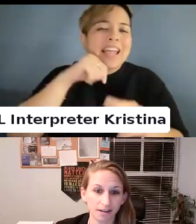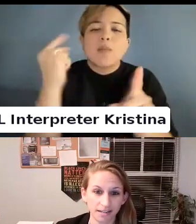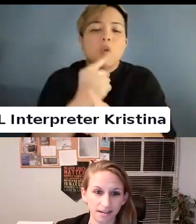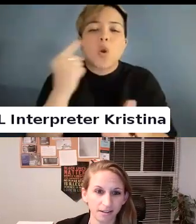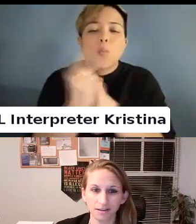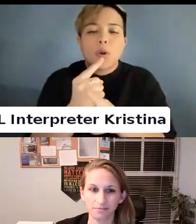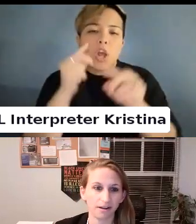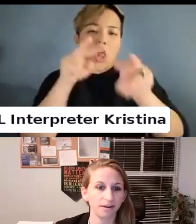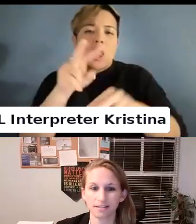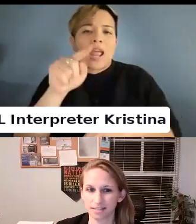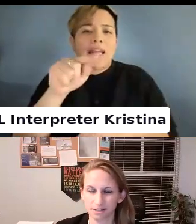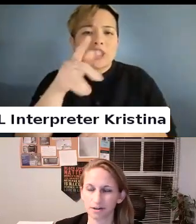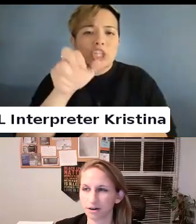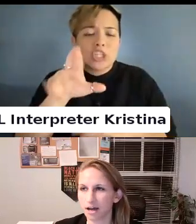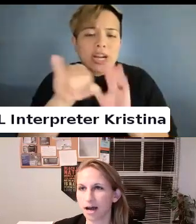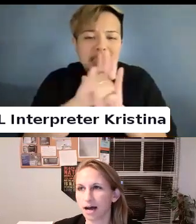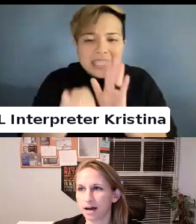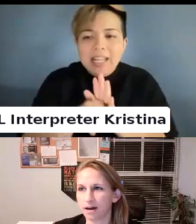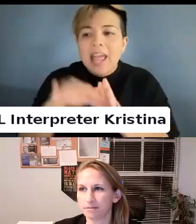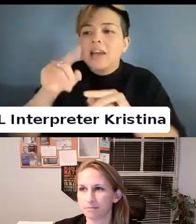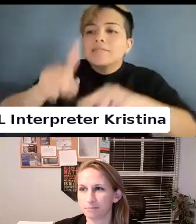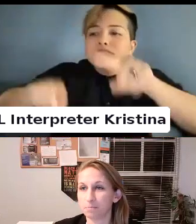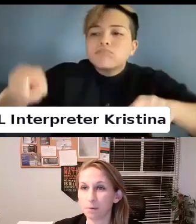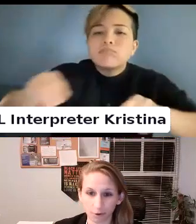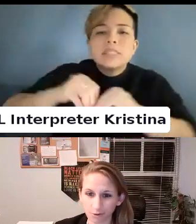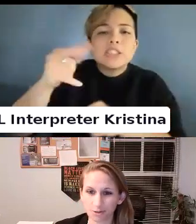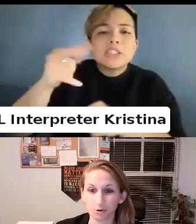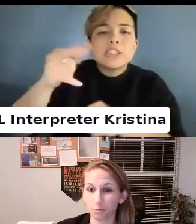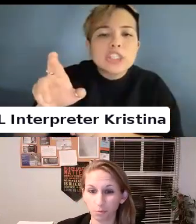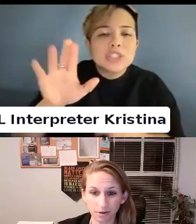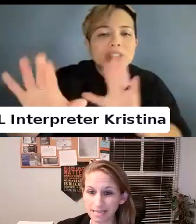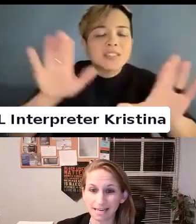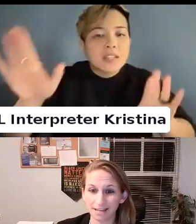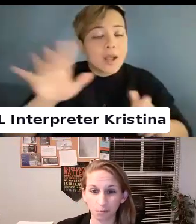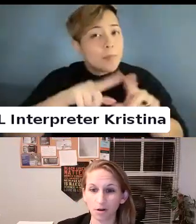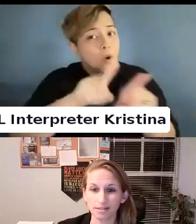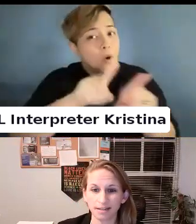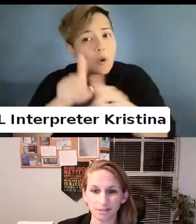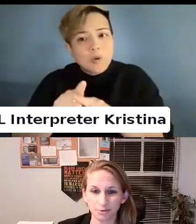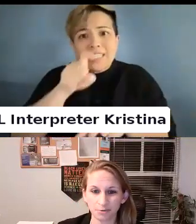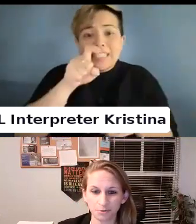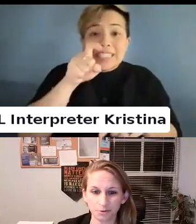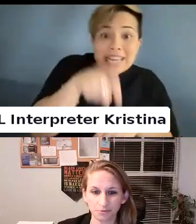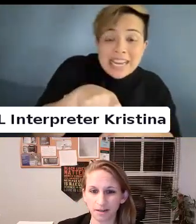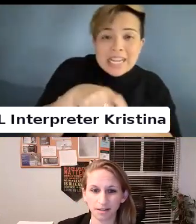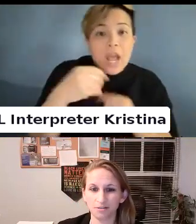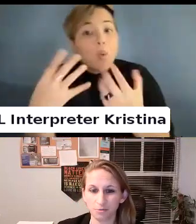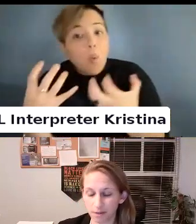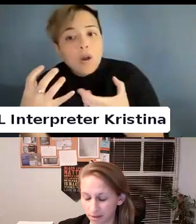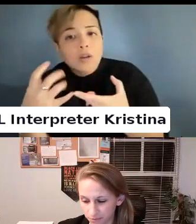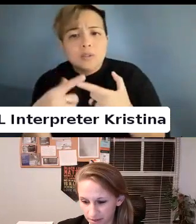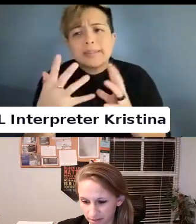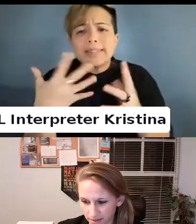Needing and wanting to fit in.